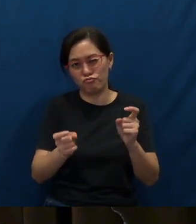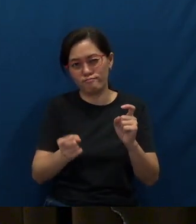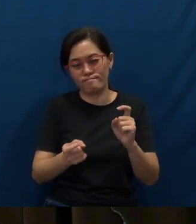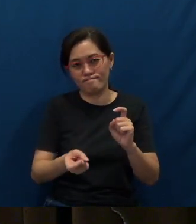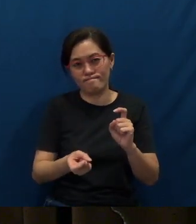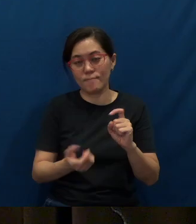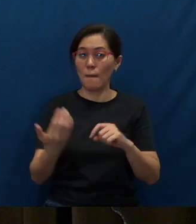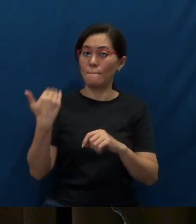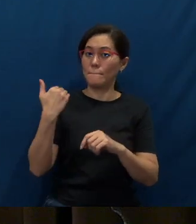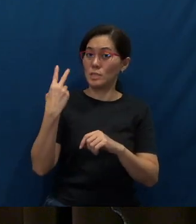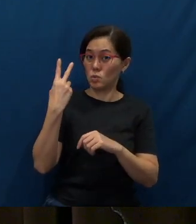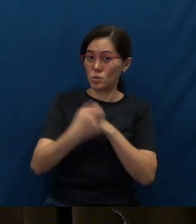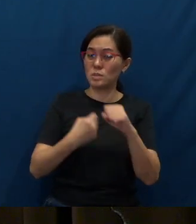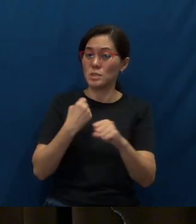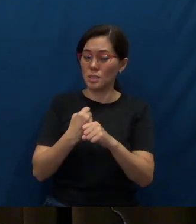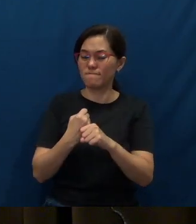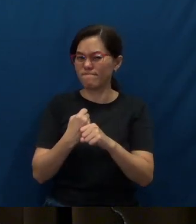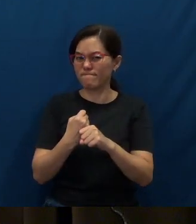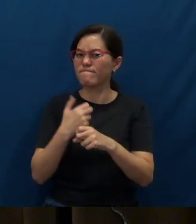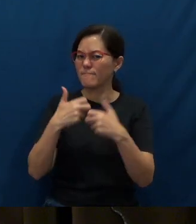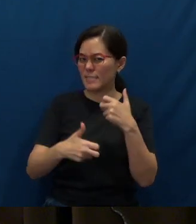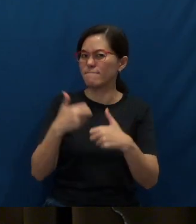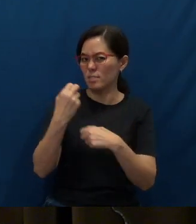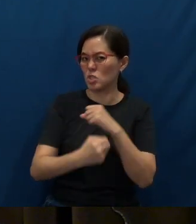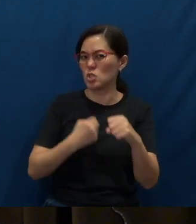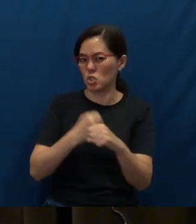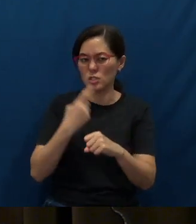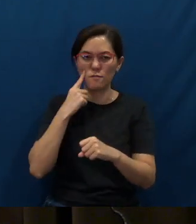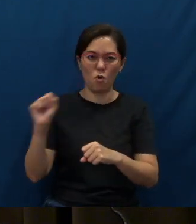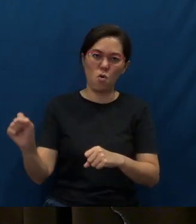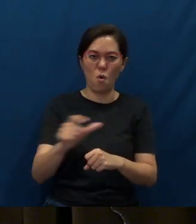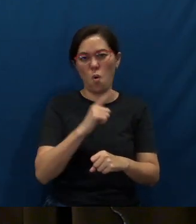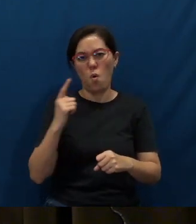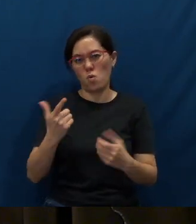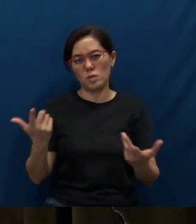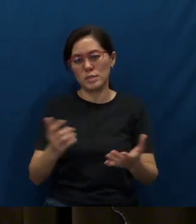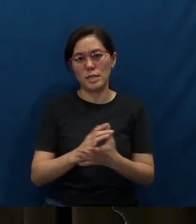The past two years have been difficult years for all of us, and just when we thought